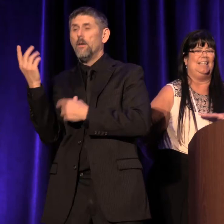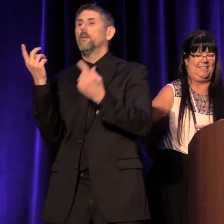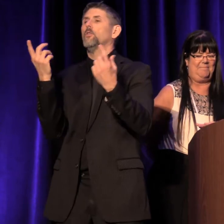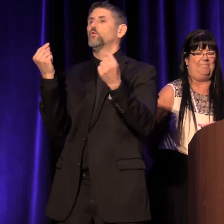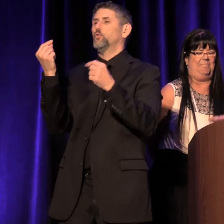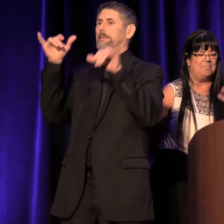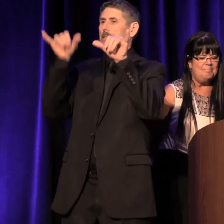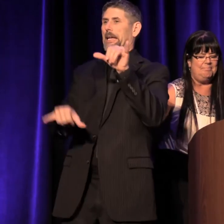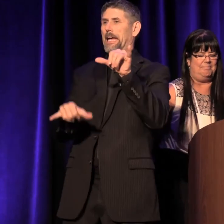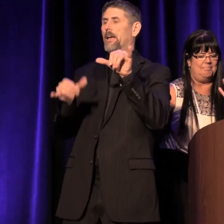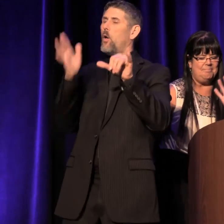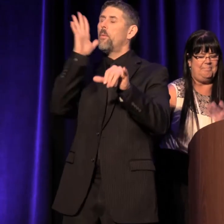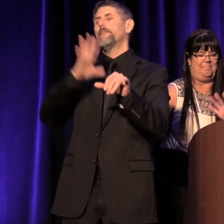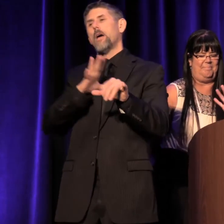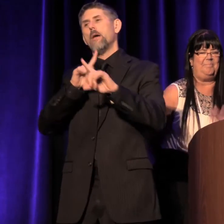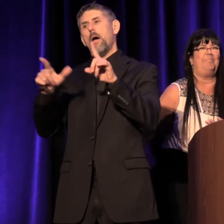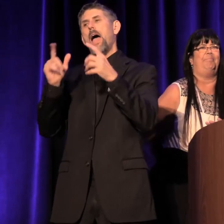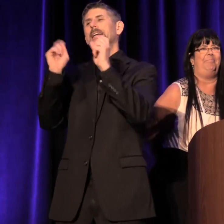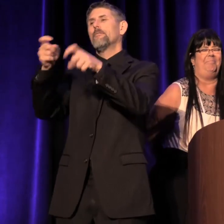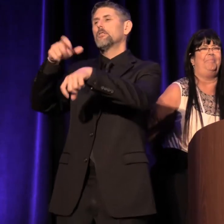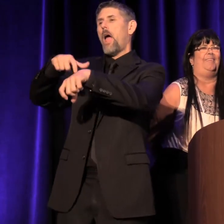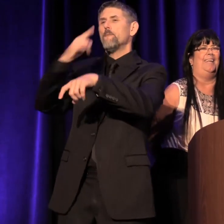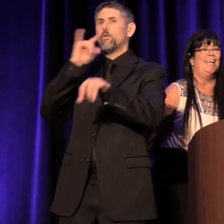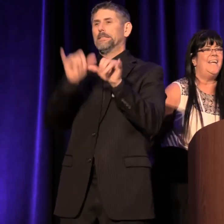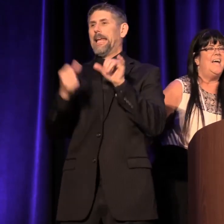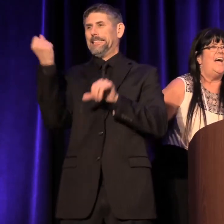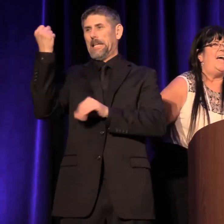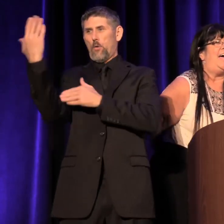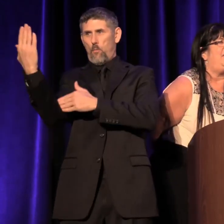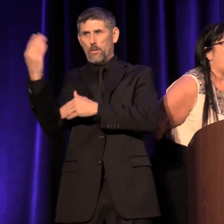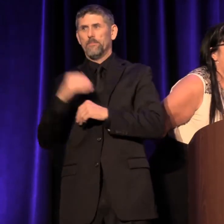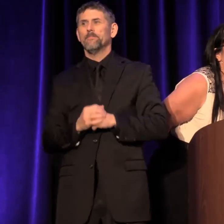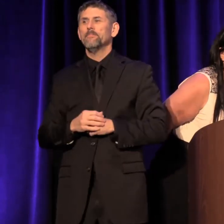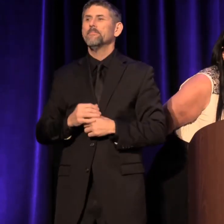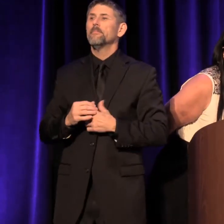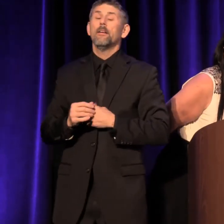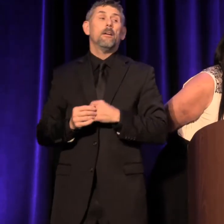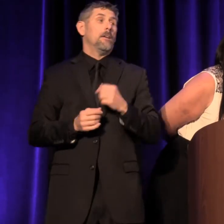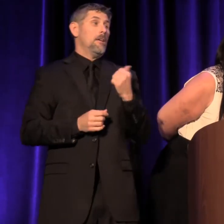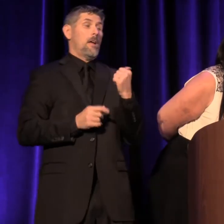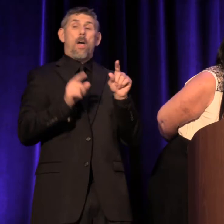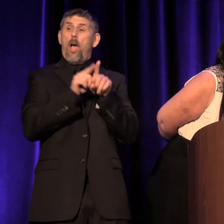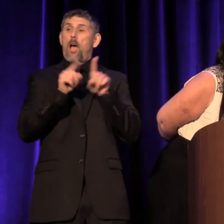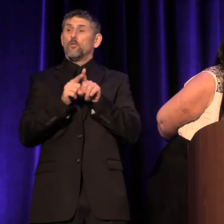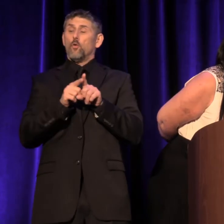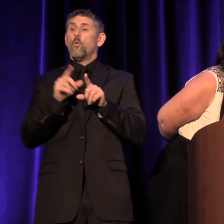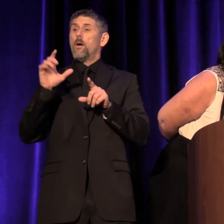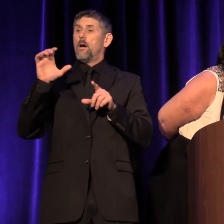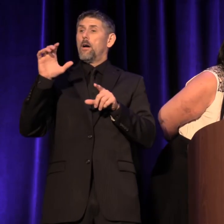it'll be fine, but give yourselves a little extra time. And the other thing is, as Claudia mentioned earlier at one of the sessions,